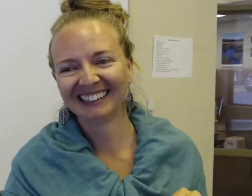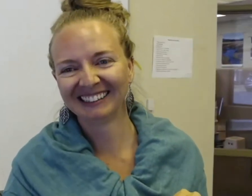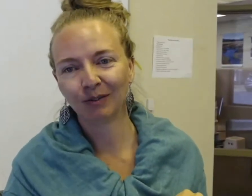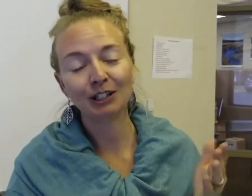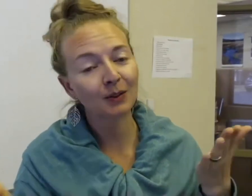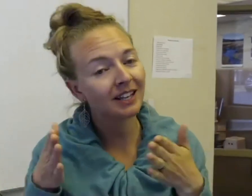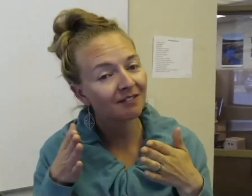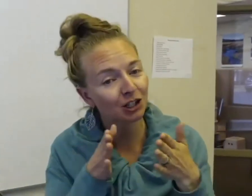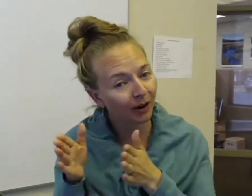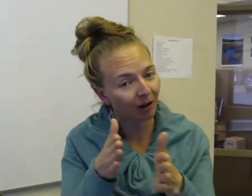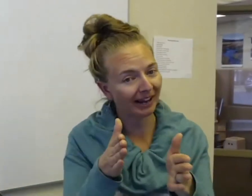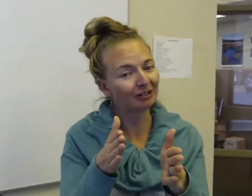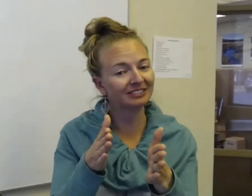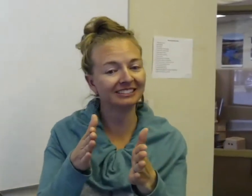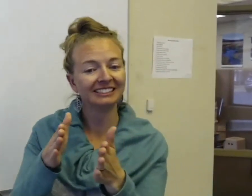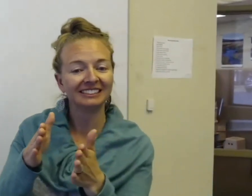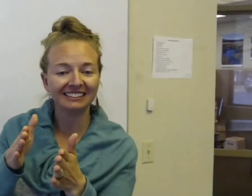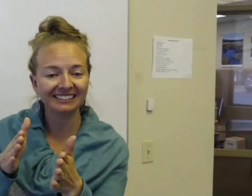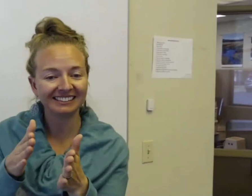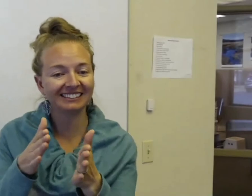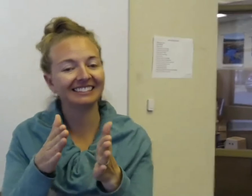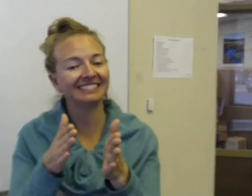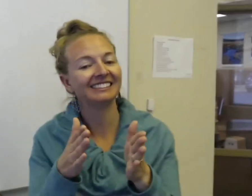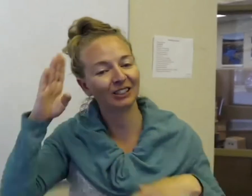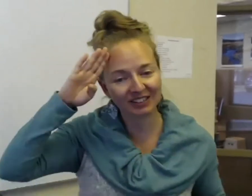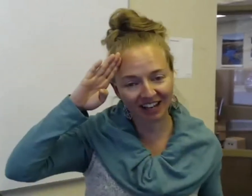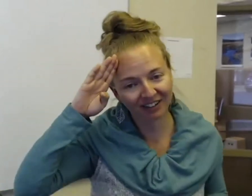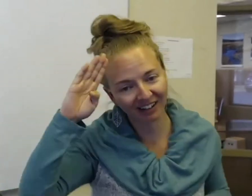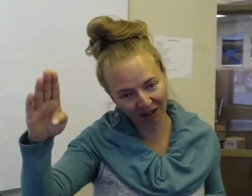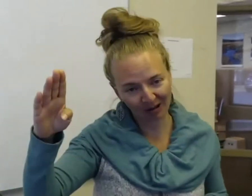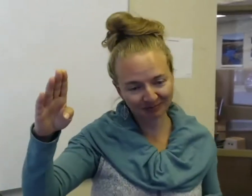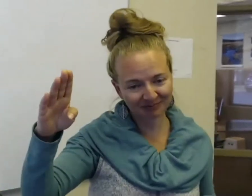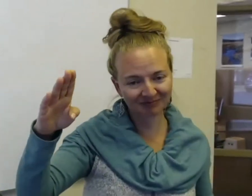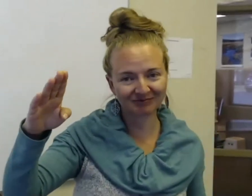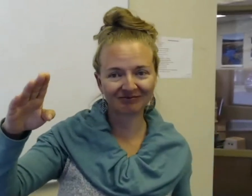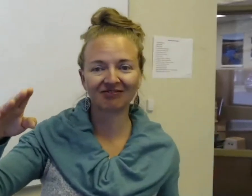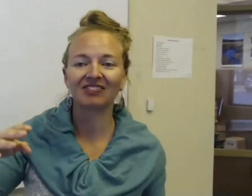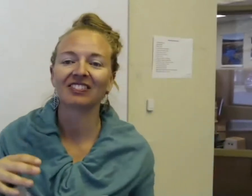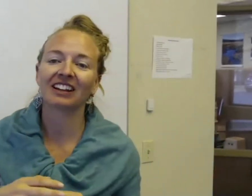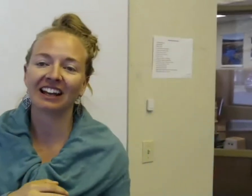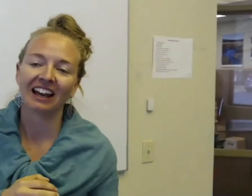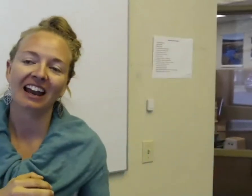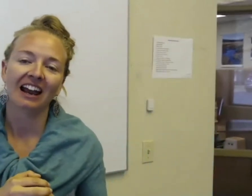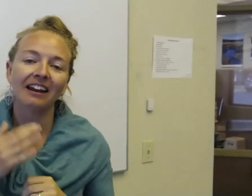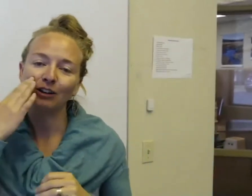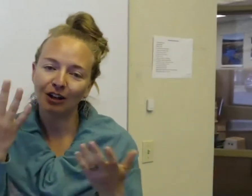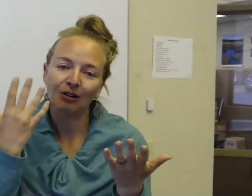Well, you know the sign for trail now. You know the sign for hello. And now you know